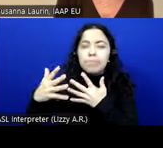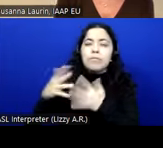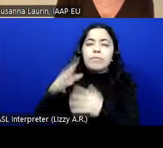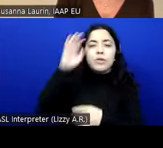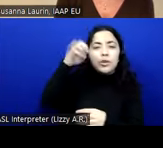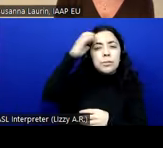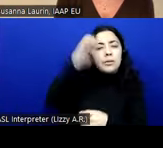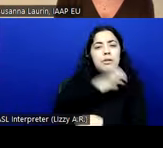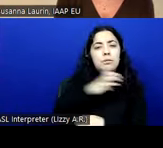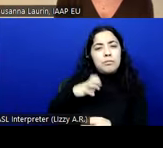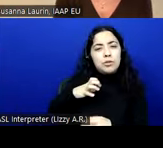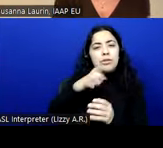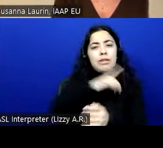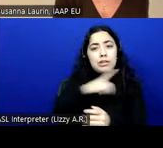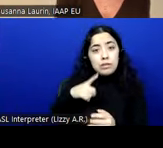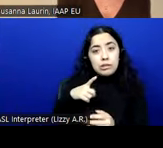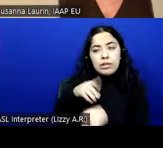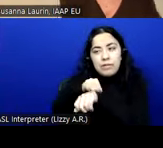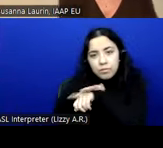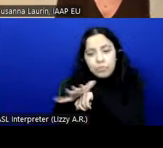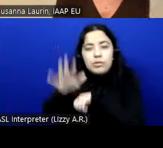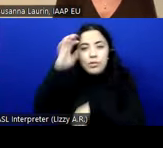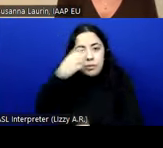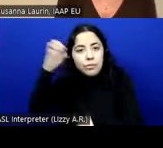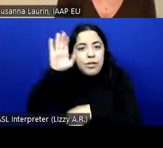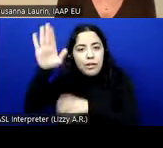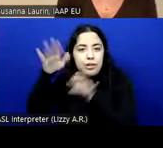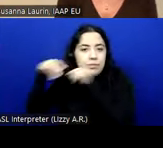Commission and the legislation. So we need to follow the European way. But, of course,